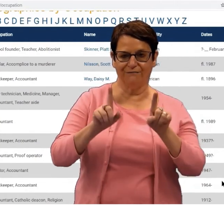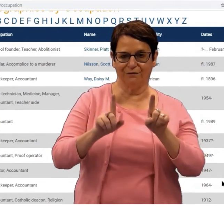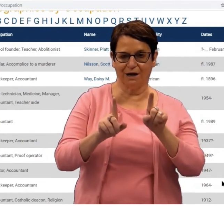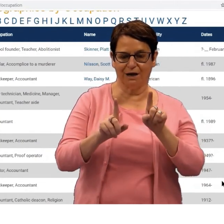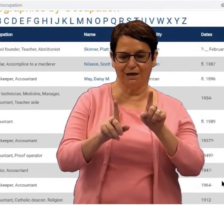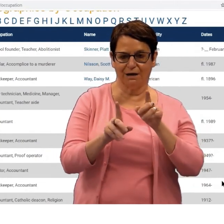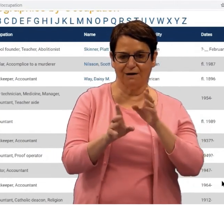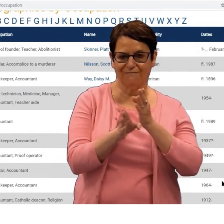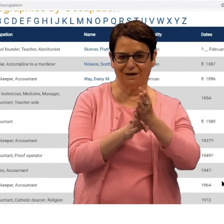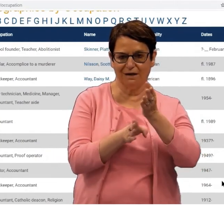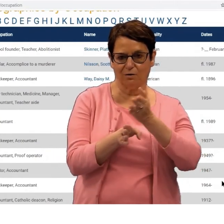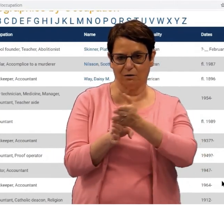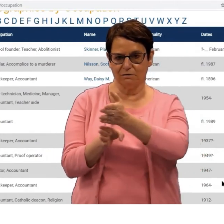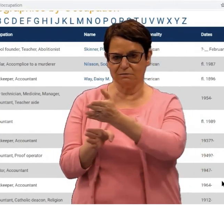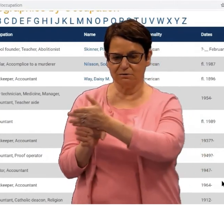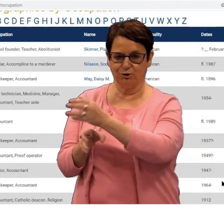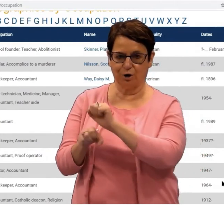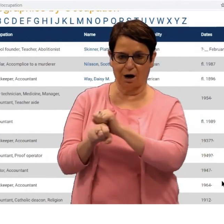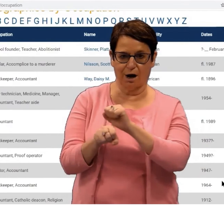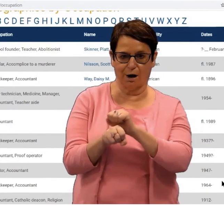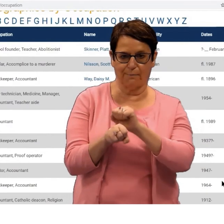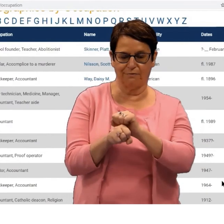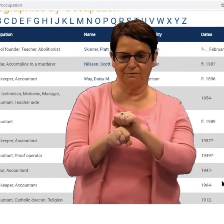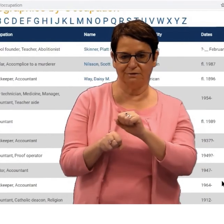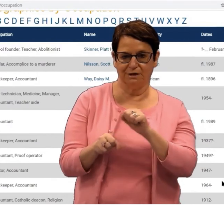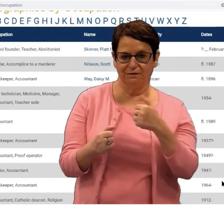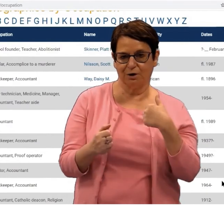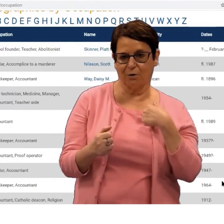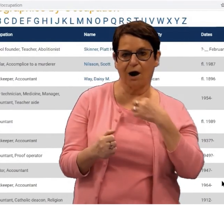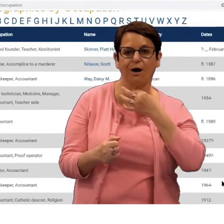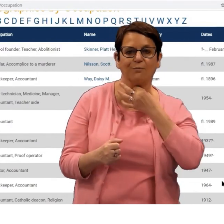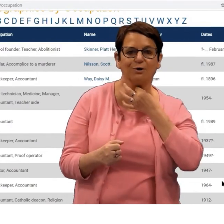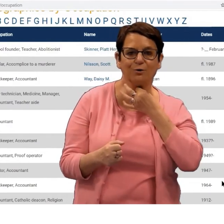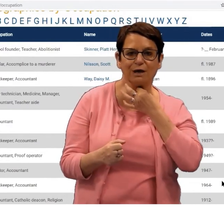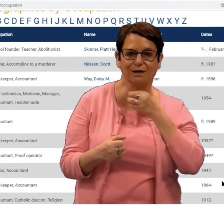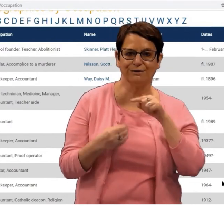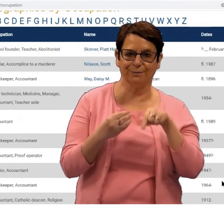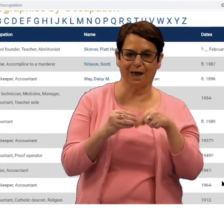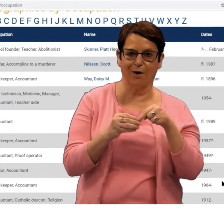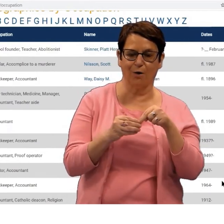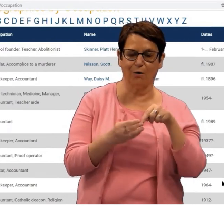You can also look up different fields and jobs.